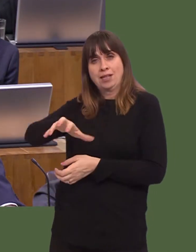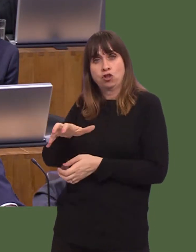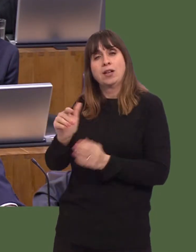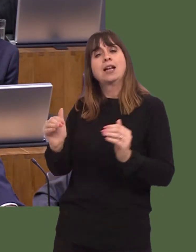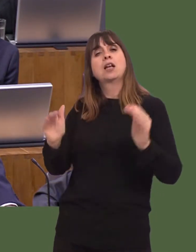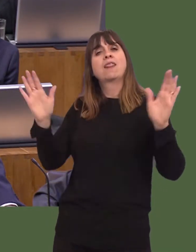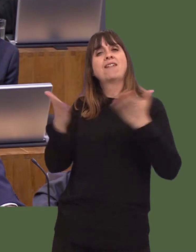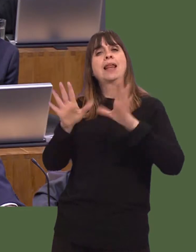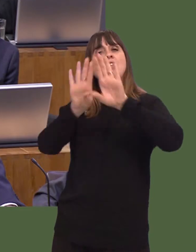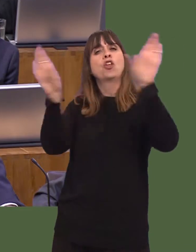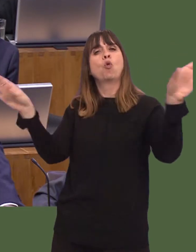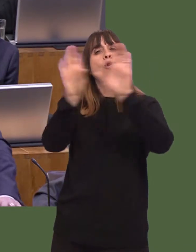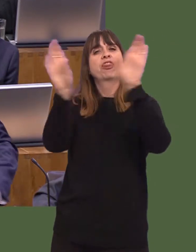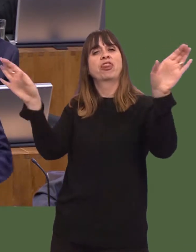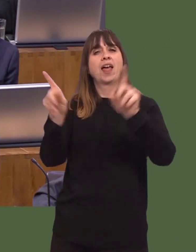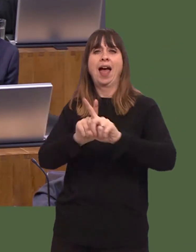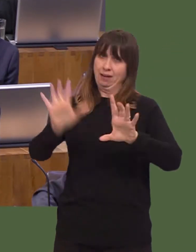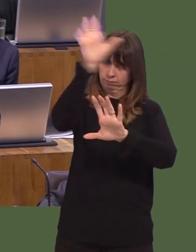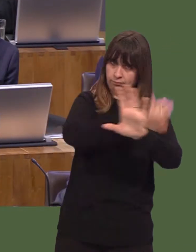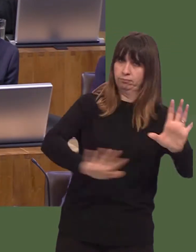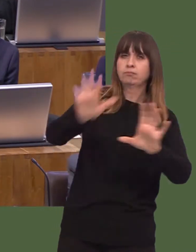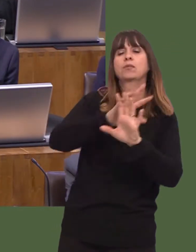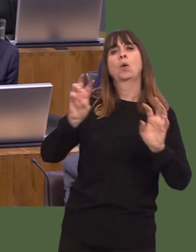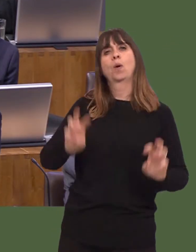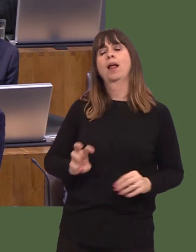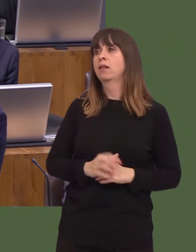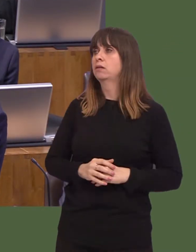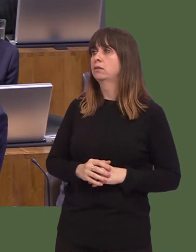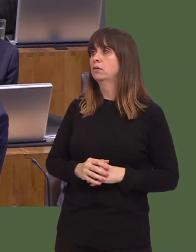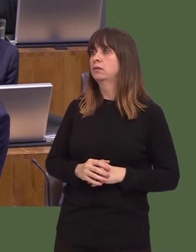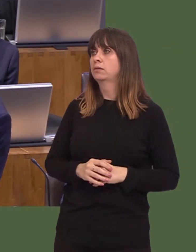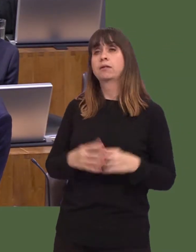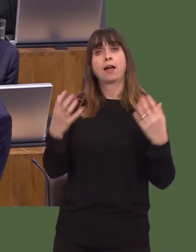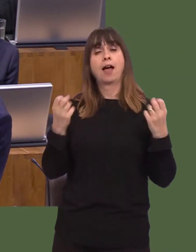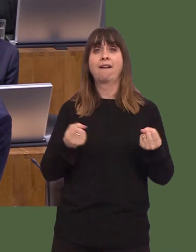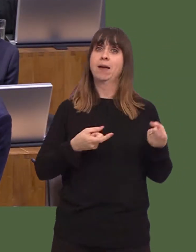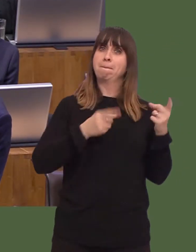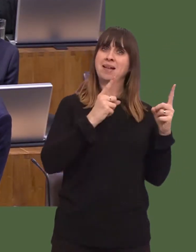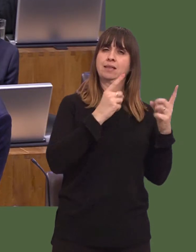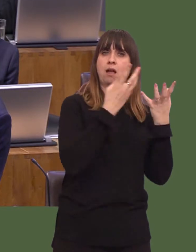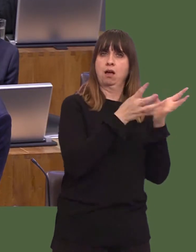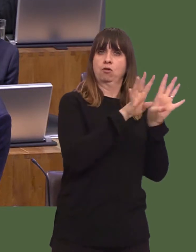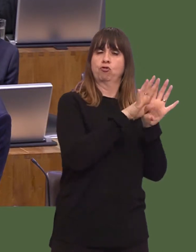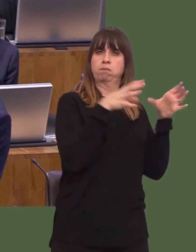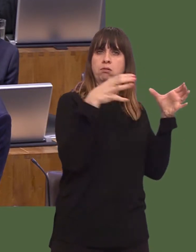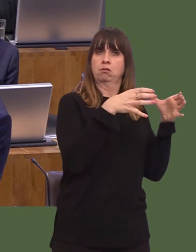across the whole of Wales. There is a ministerial taskforce thatís been set up cross-Government in order to address some of these issues.